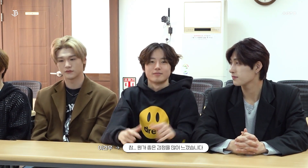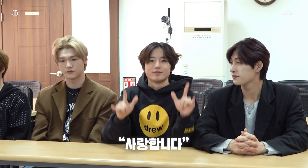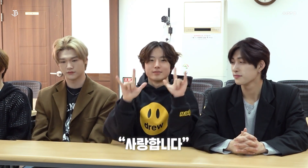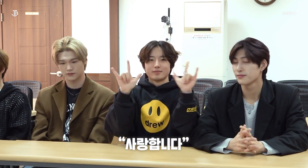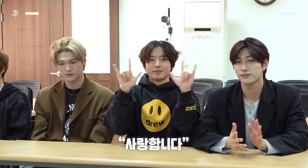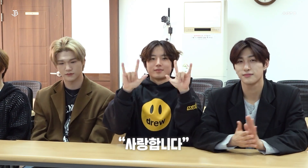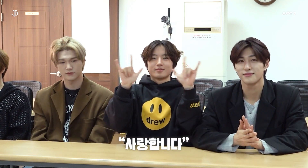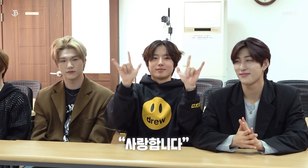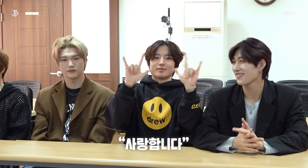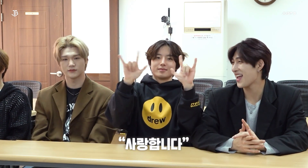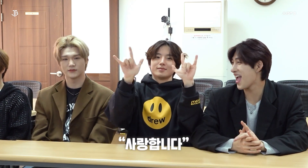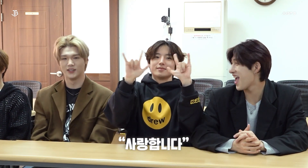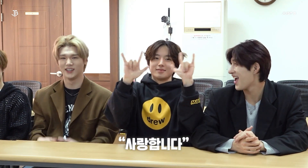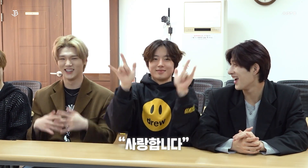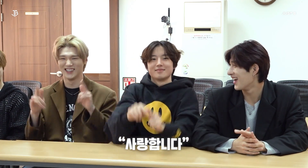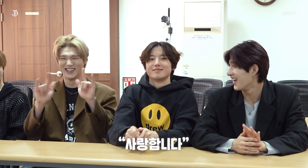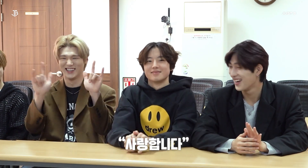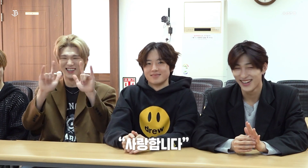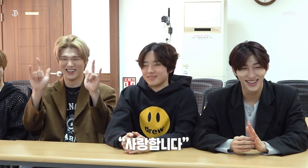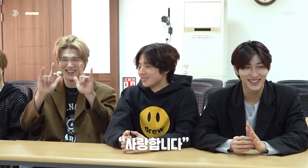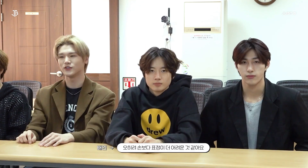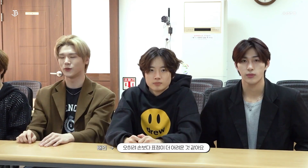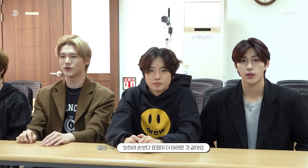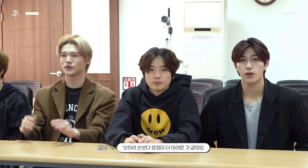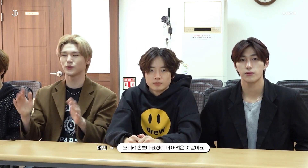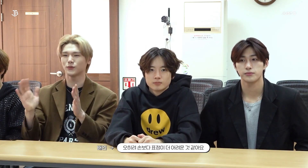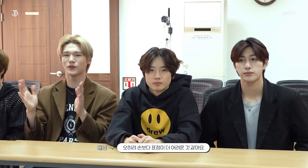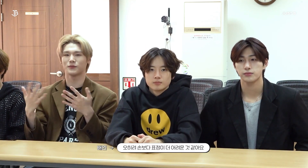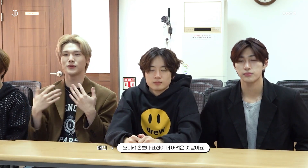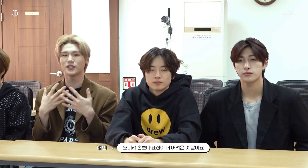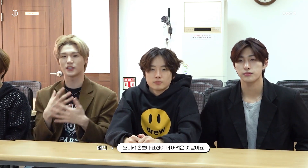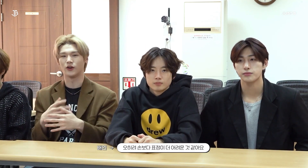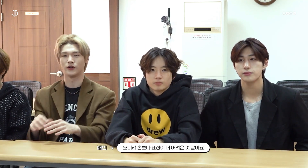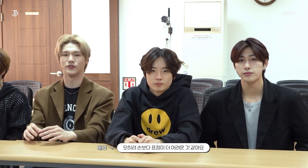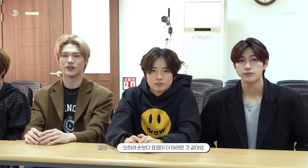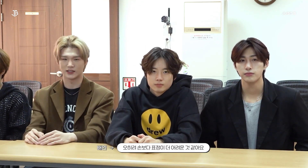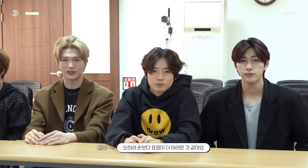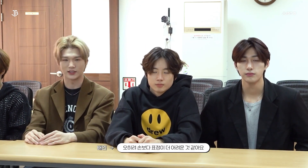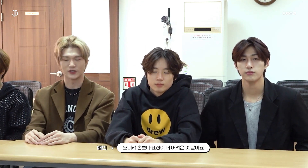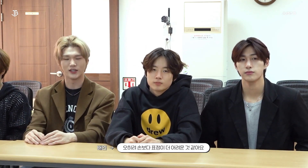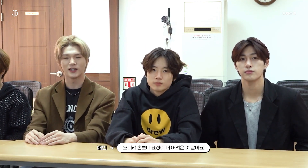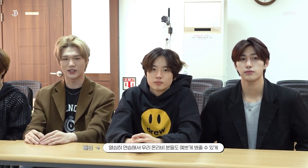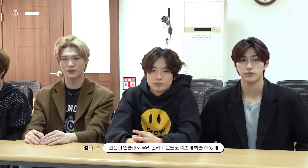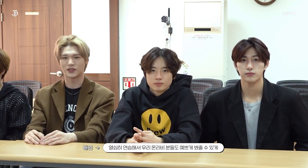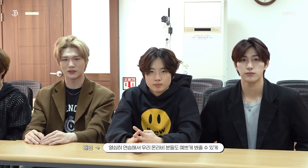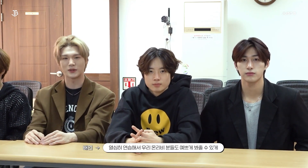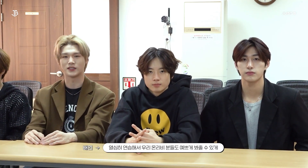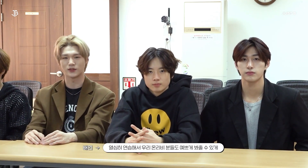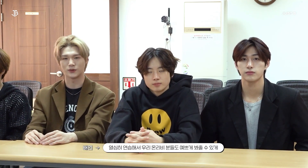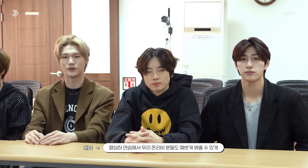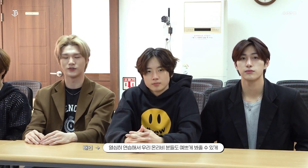(I love you) I found facial expressions harder than hand motions We'll practice hard